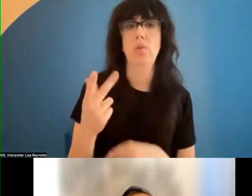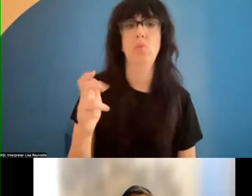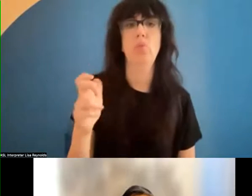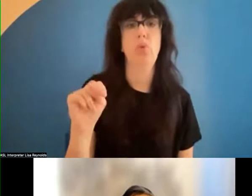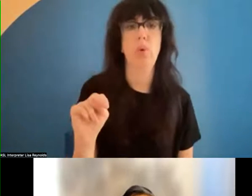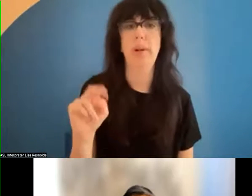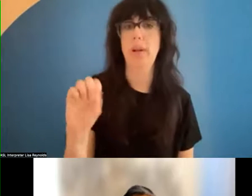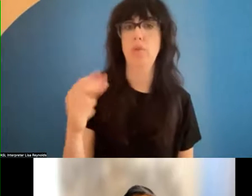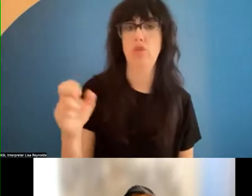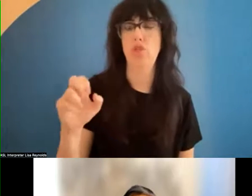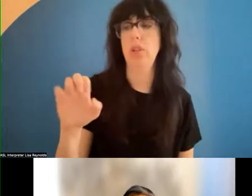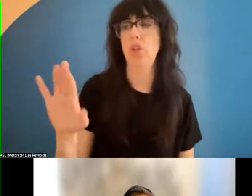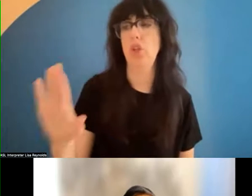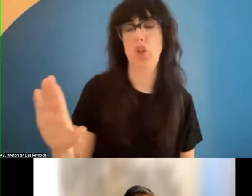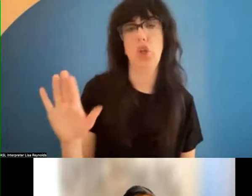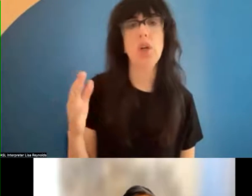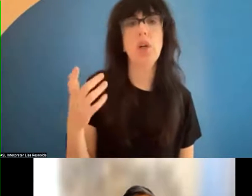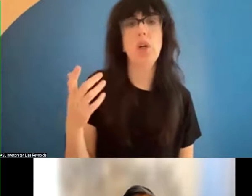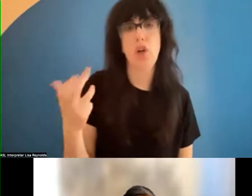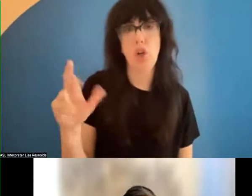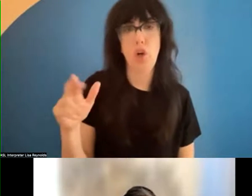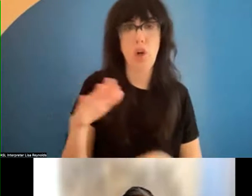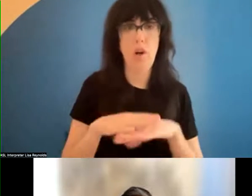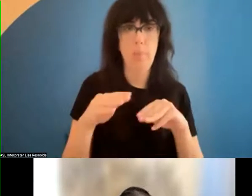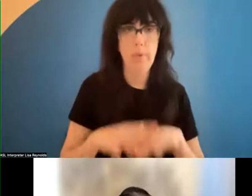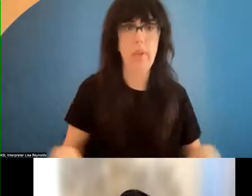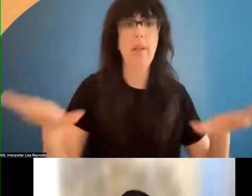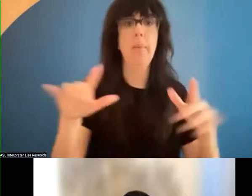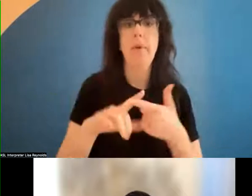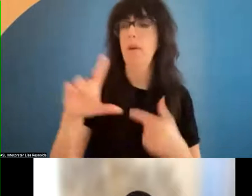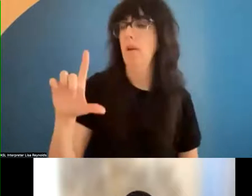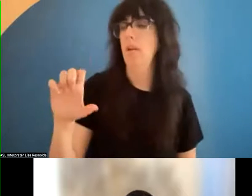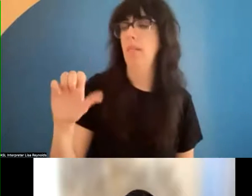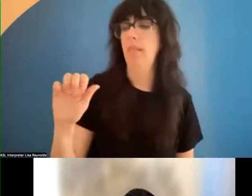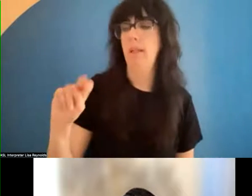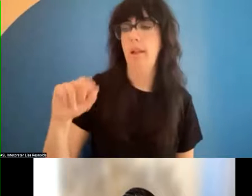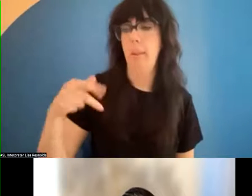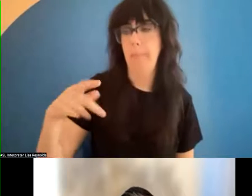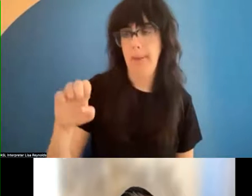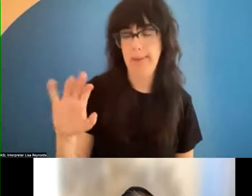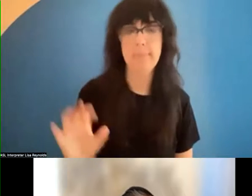the pronoun she/her. I am on the land of Munsee Lenape. I am